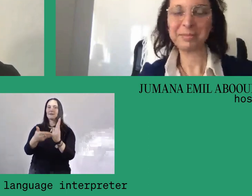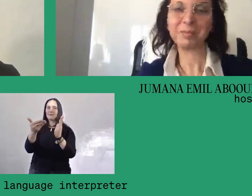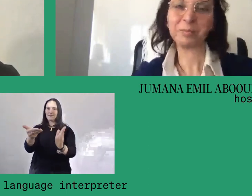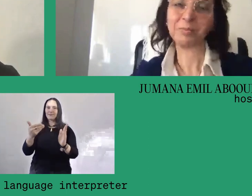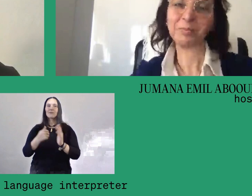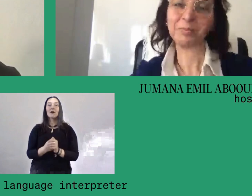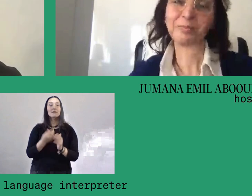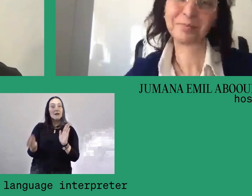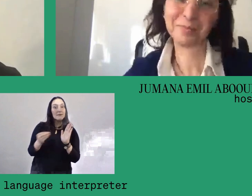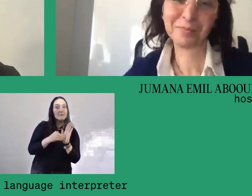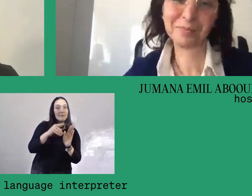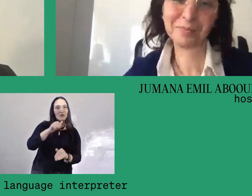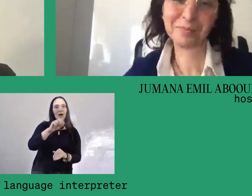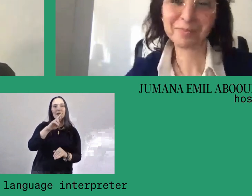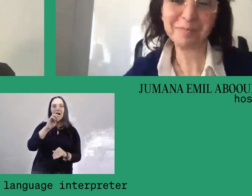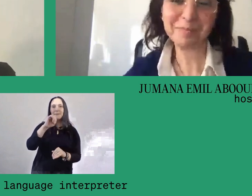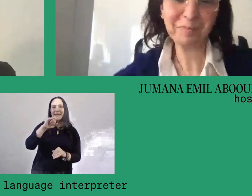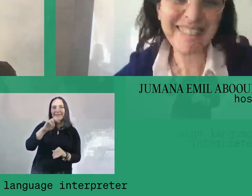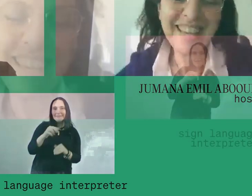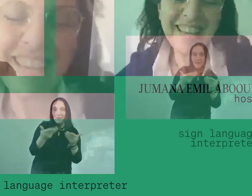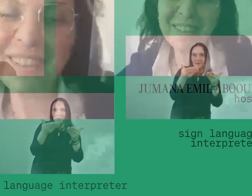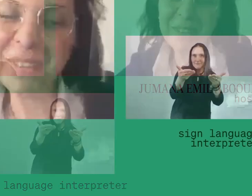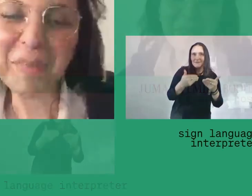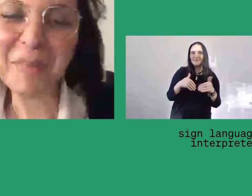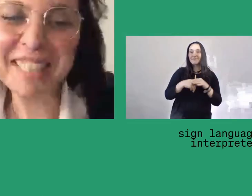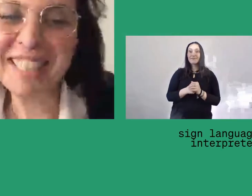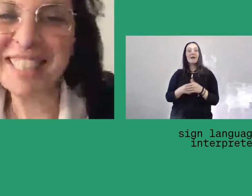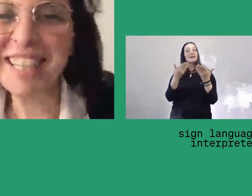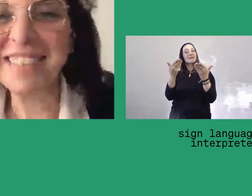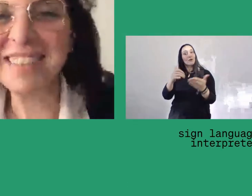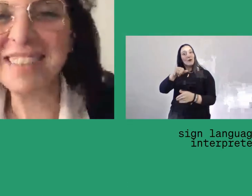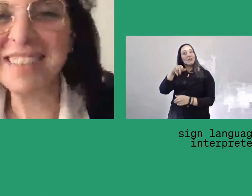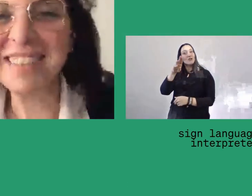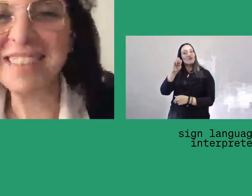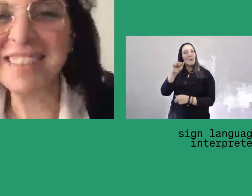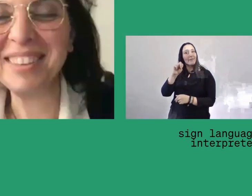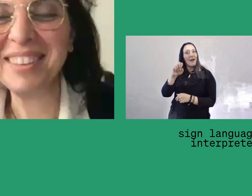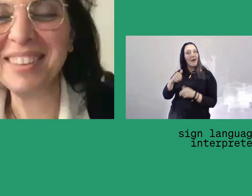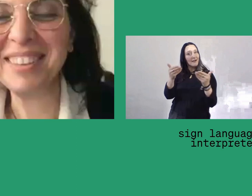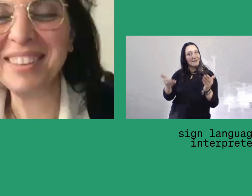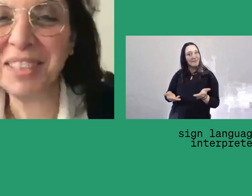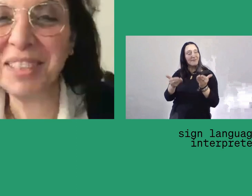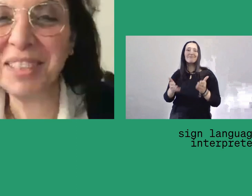Jumana, it's yours. Thank you so much, Andan. Thank you for a wonderful introduction.